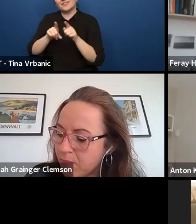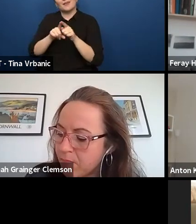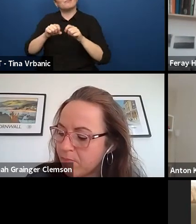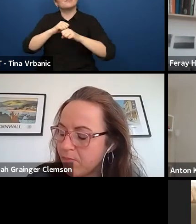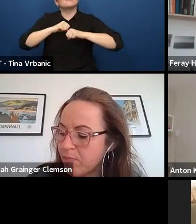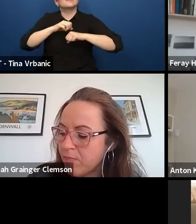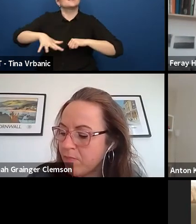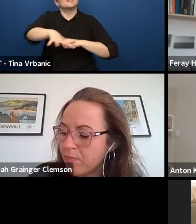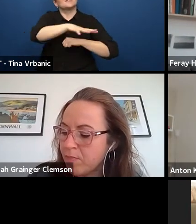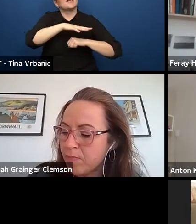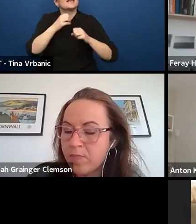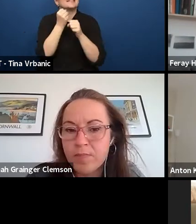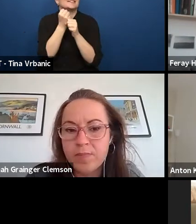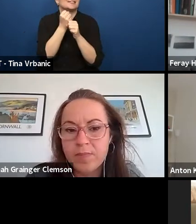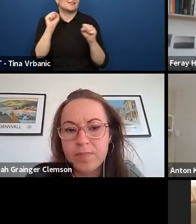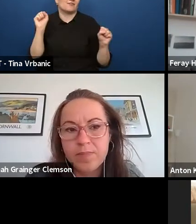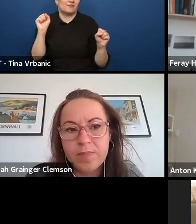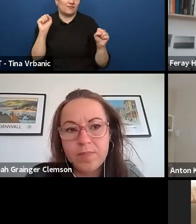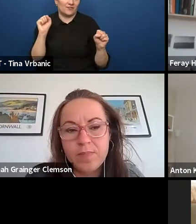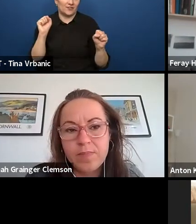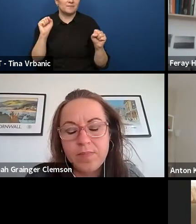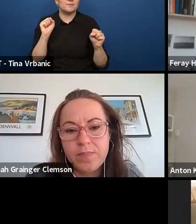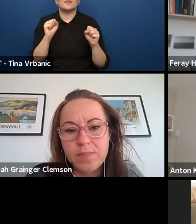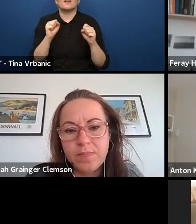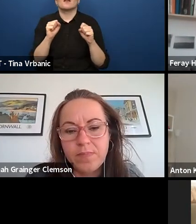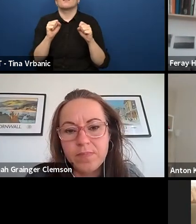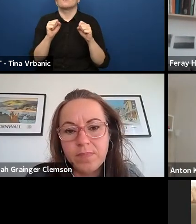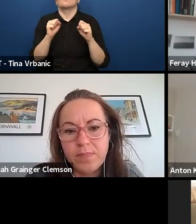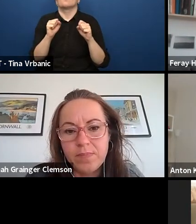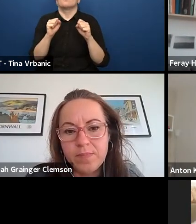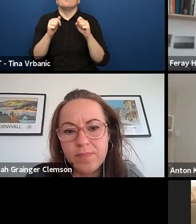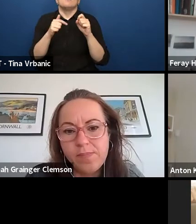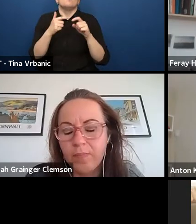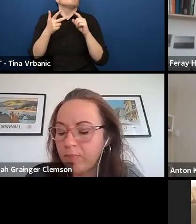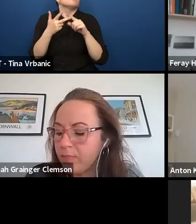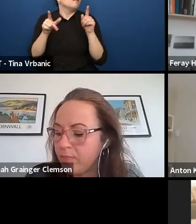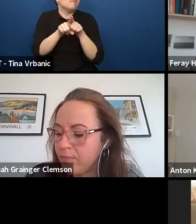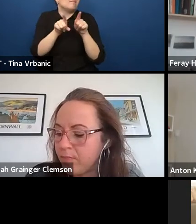So if we, for example, create a new text for an audience,